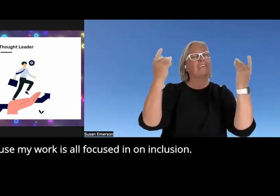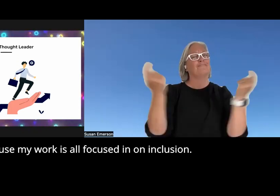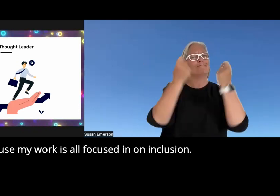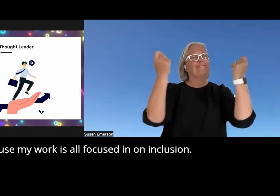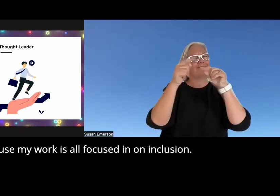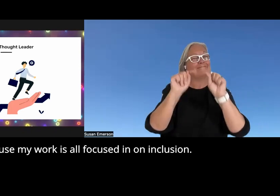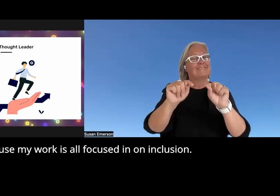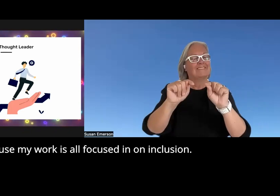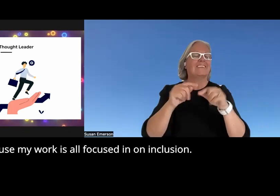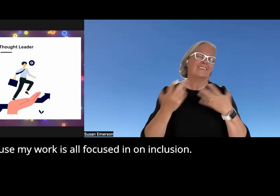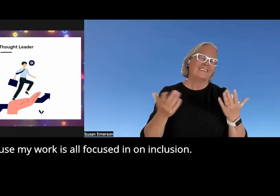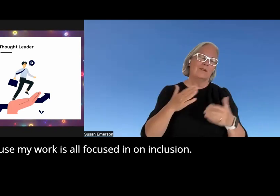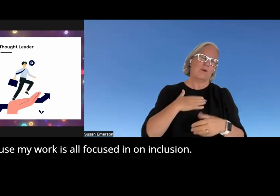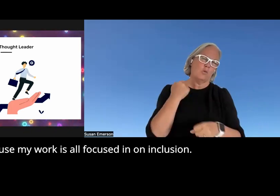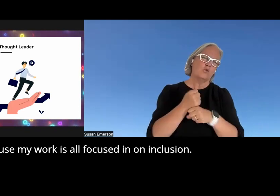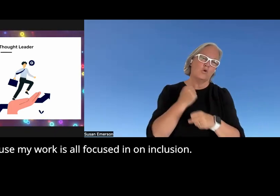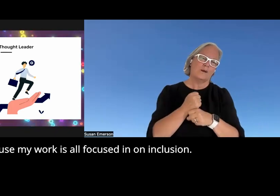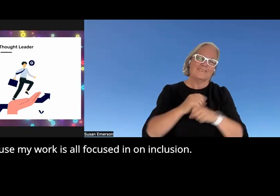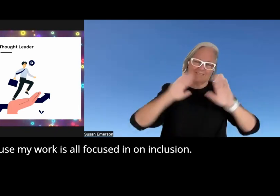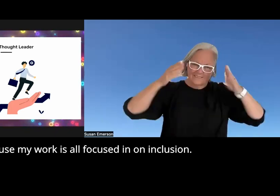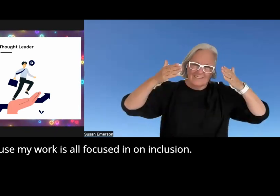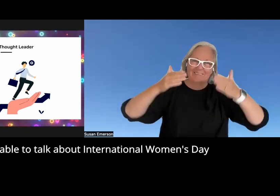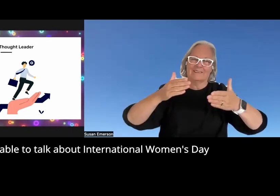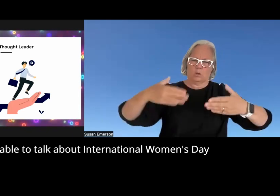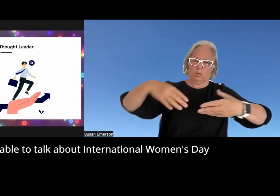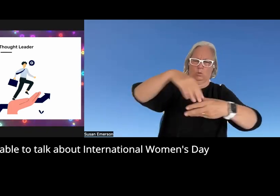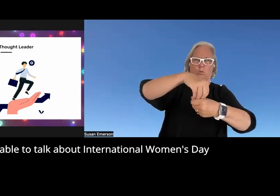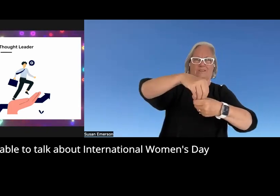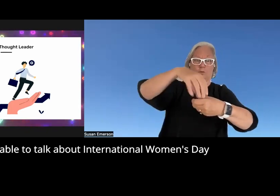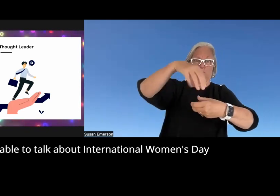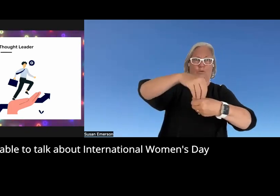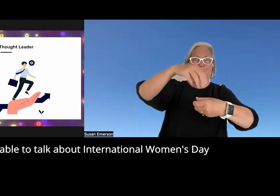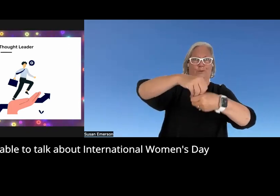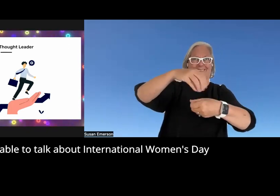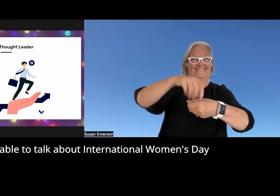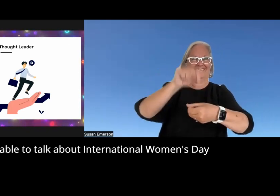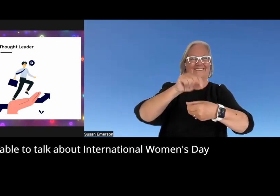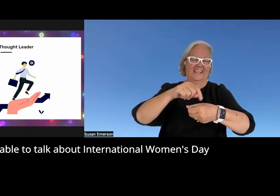because my work is all focused in on inclusion so I was able to talk about International women's day